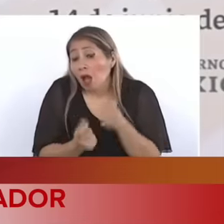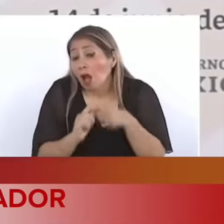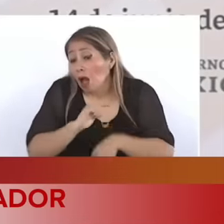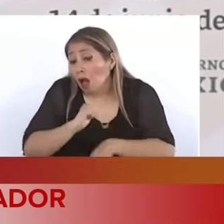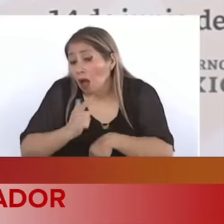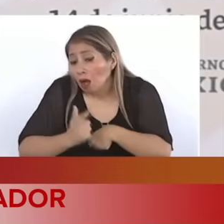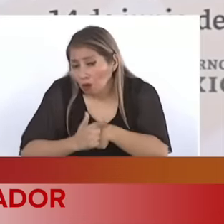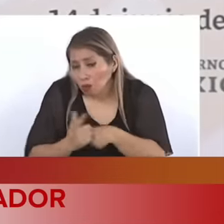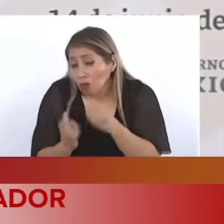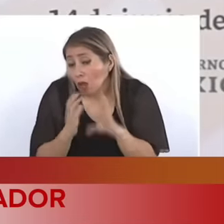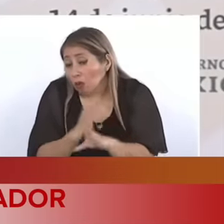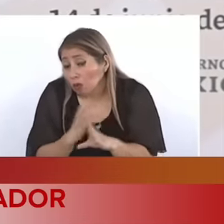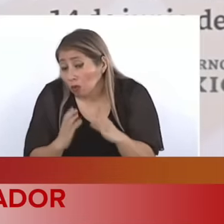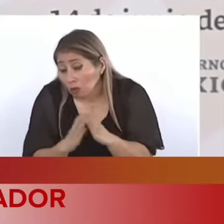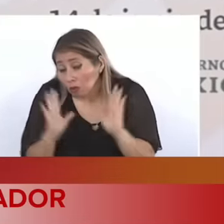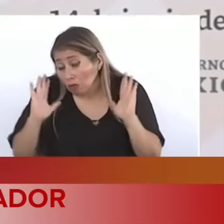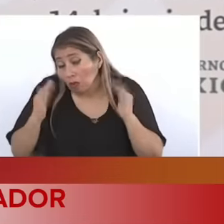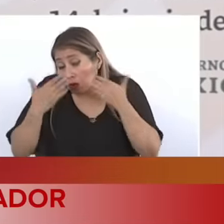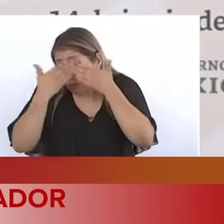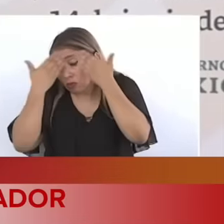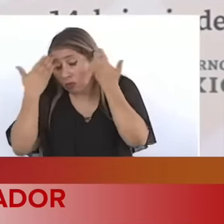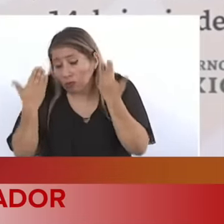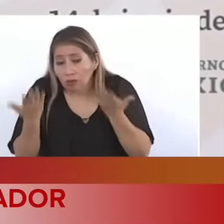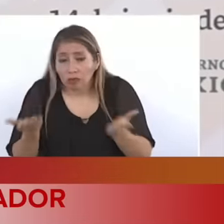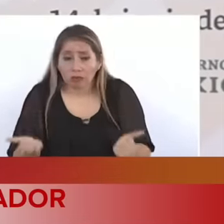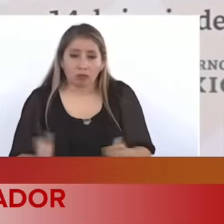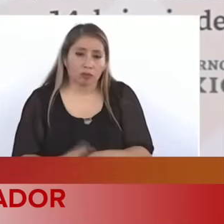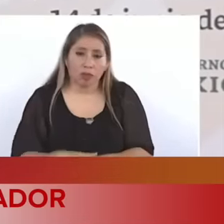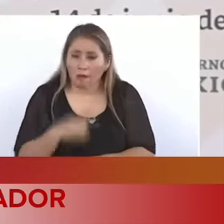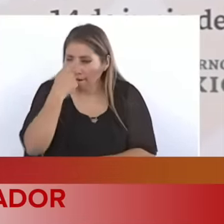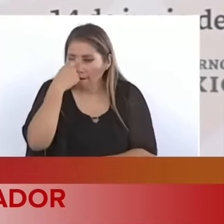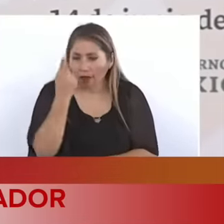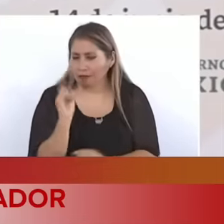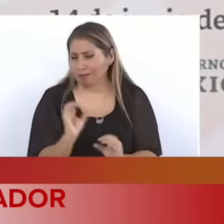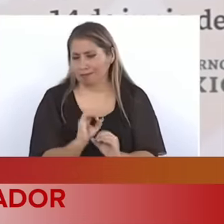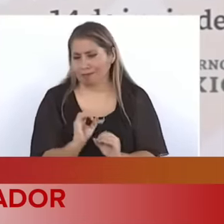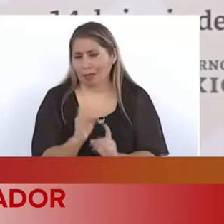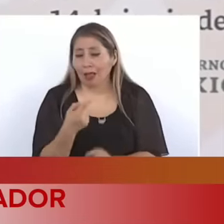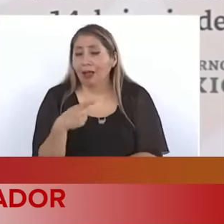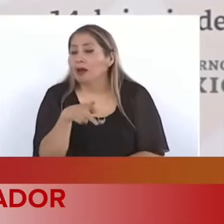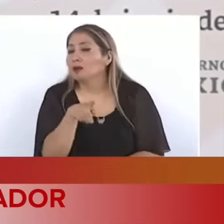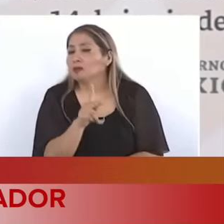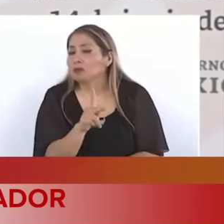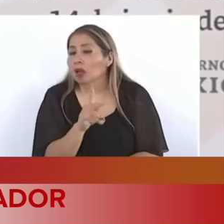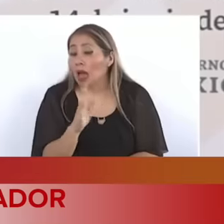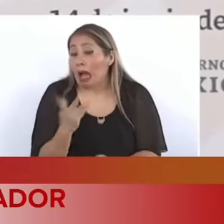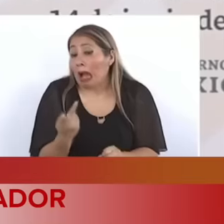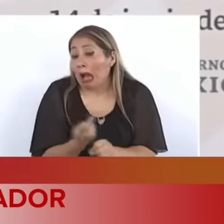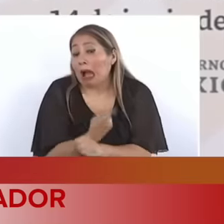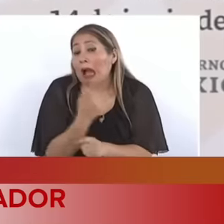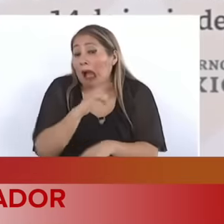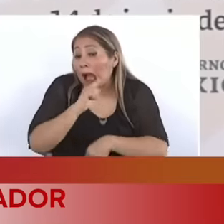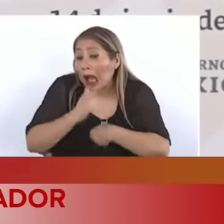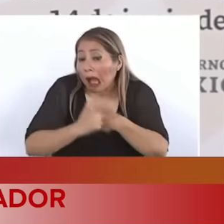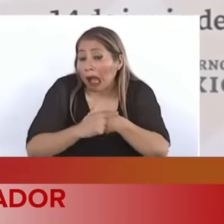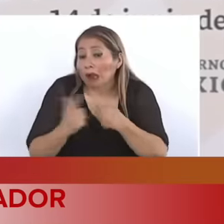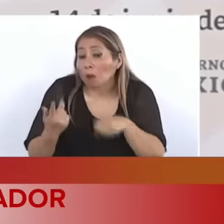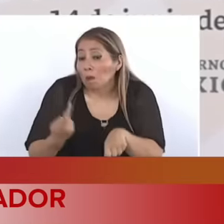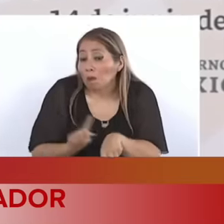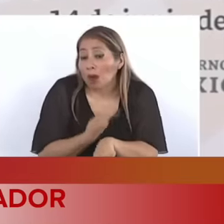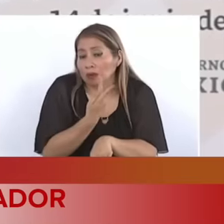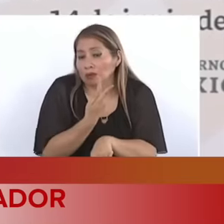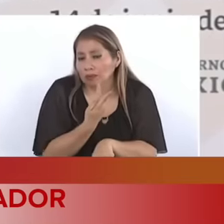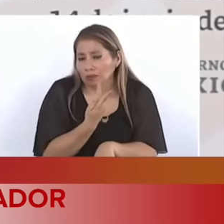it is not a simple matter. Well, if for some reason we do not achieve it,